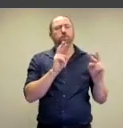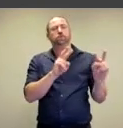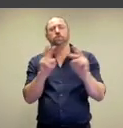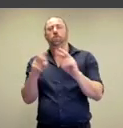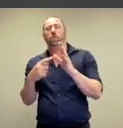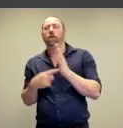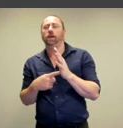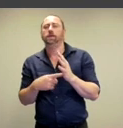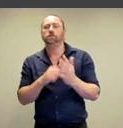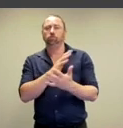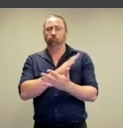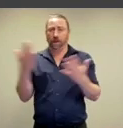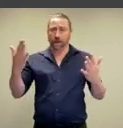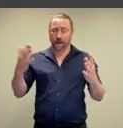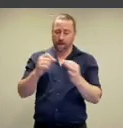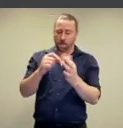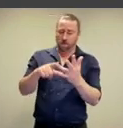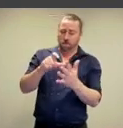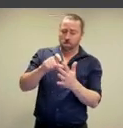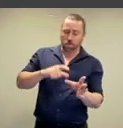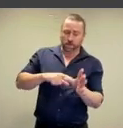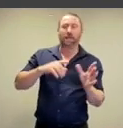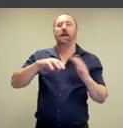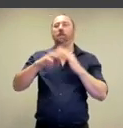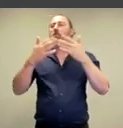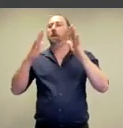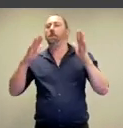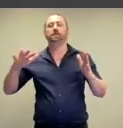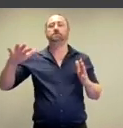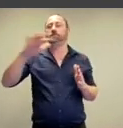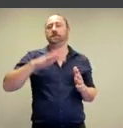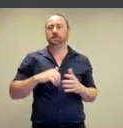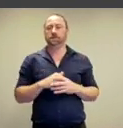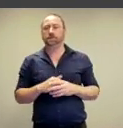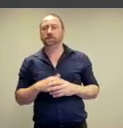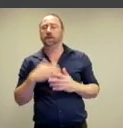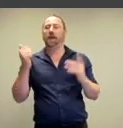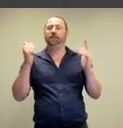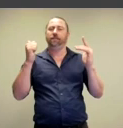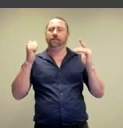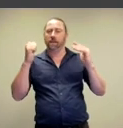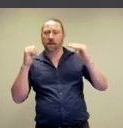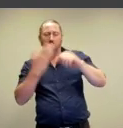an investigation of real bodies